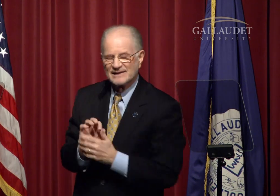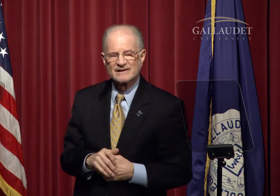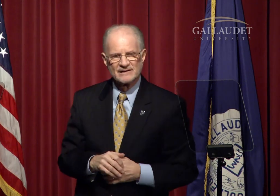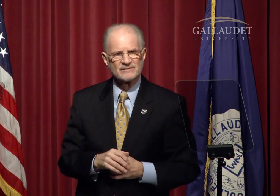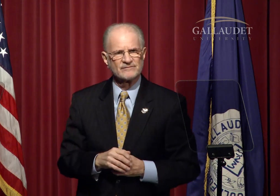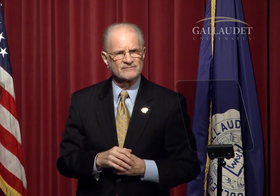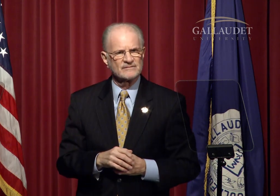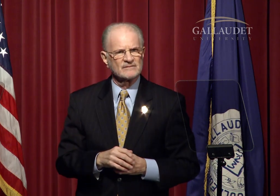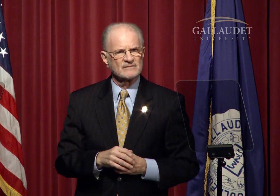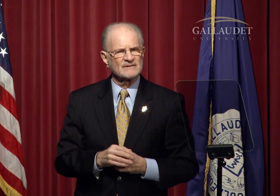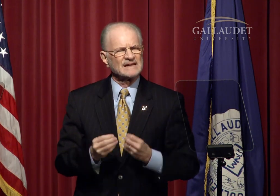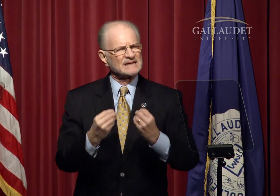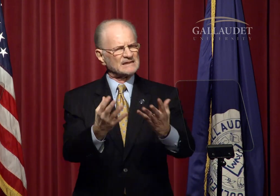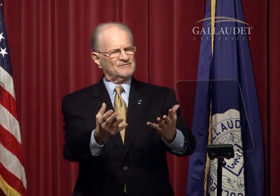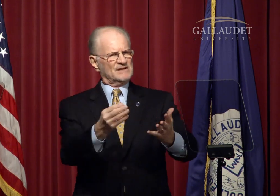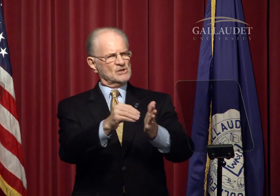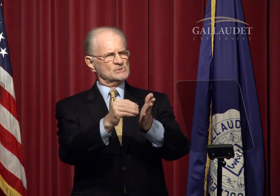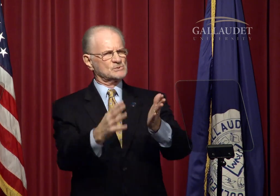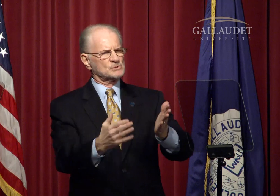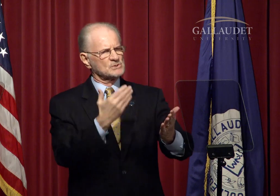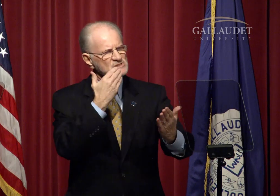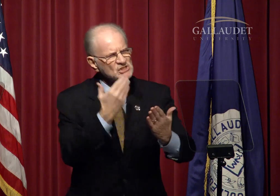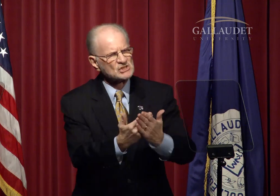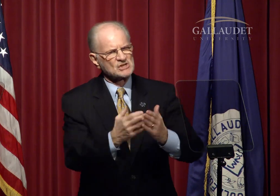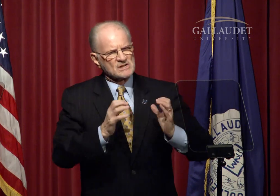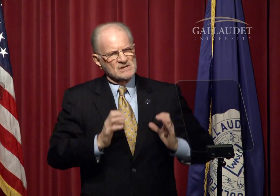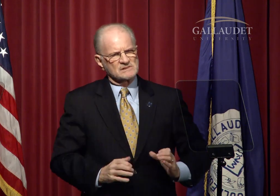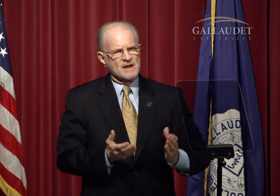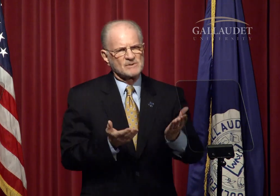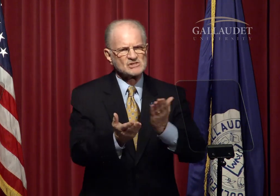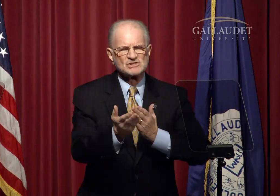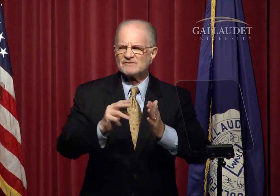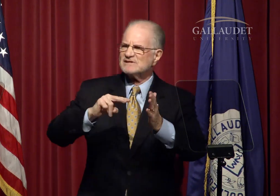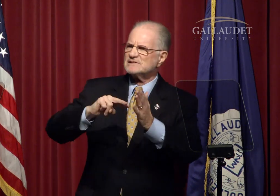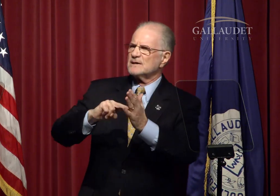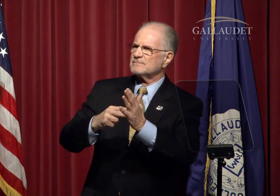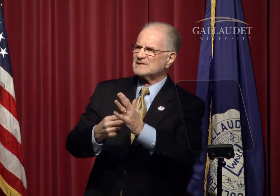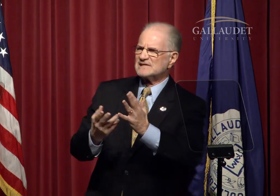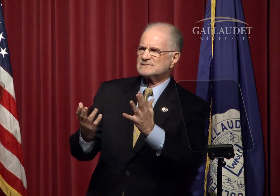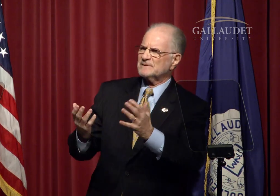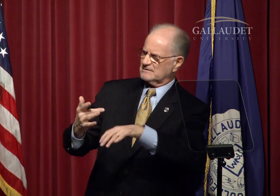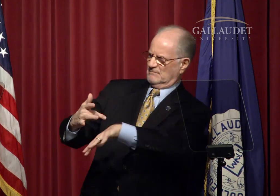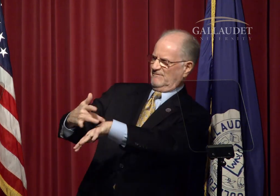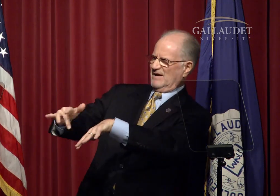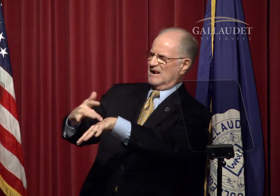Giving students good customer service